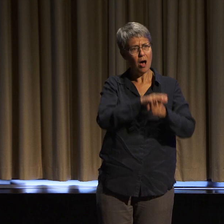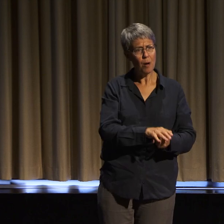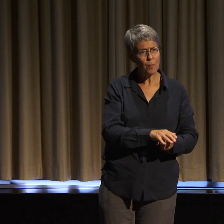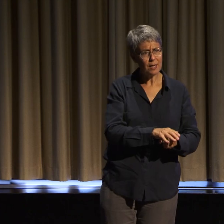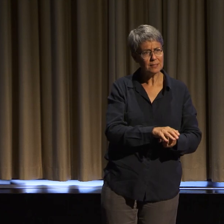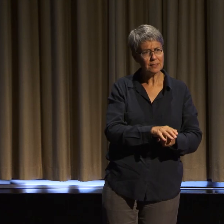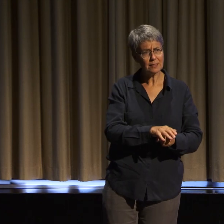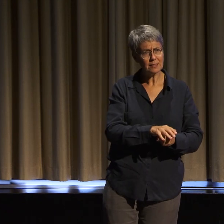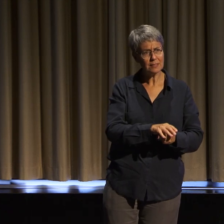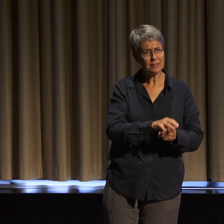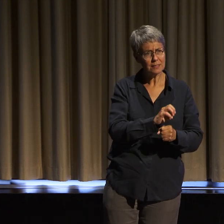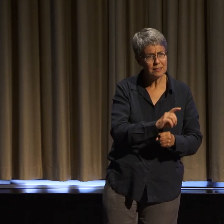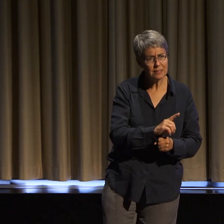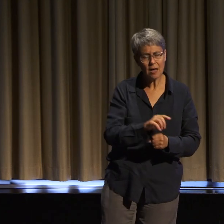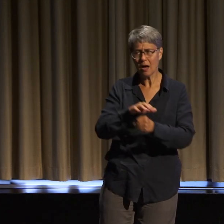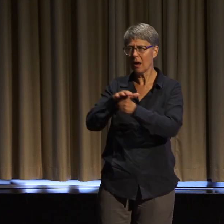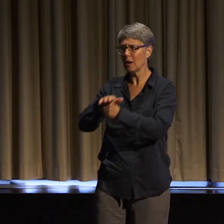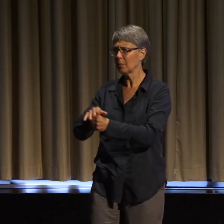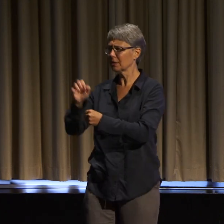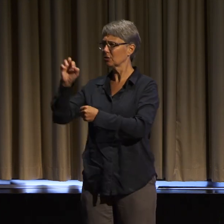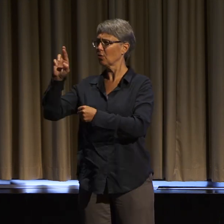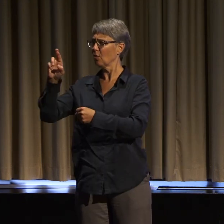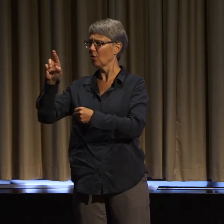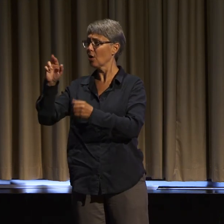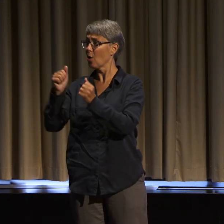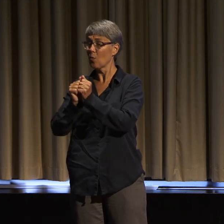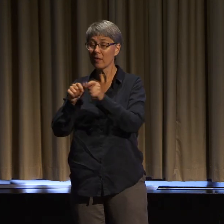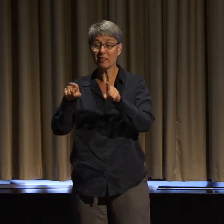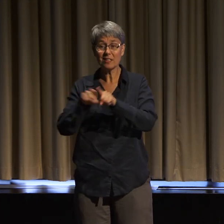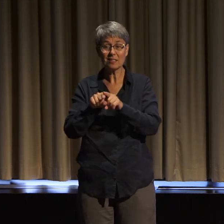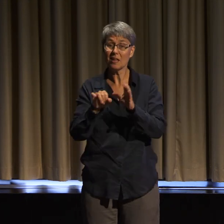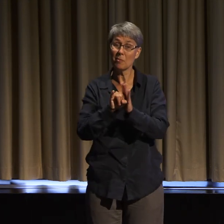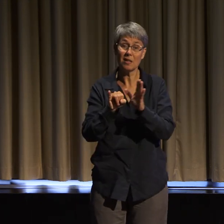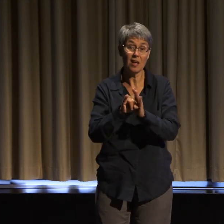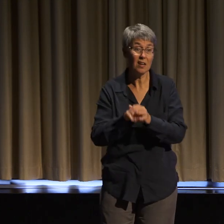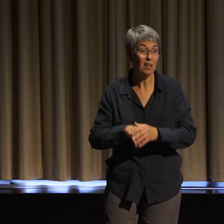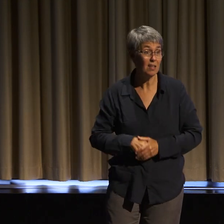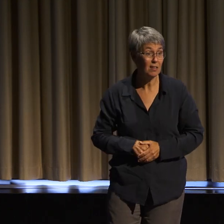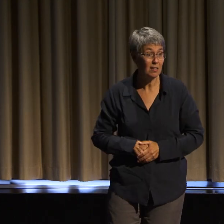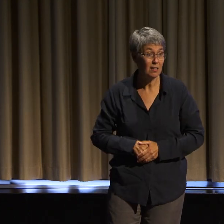You can have survived harm and do harm.